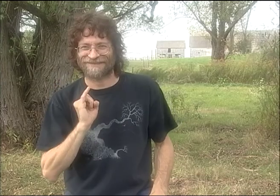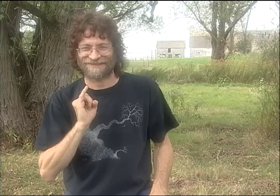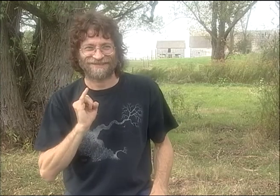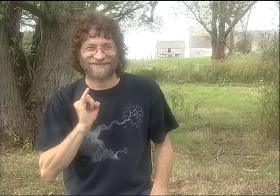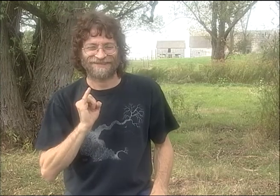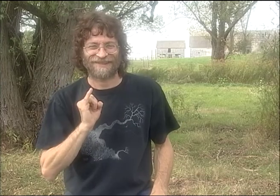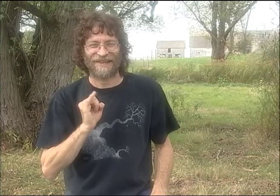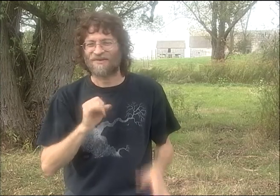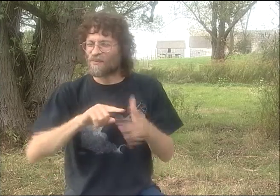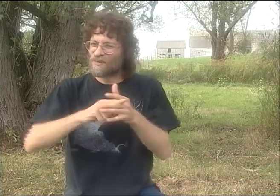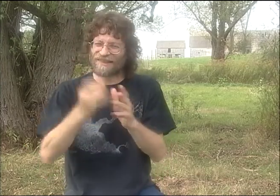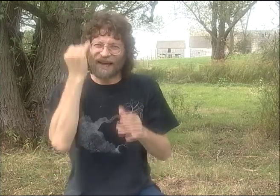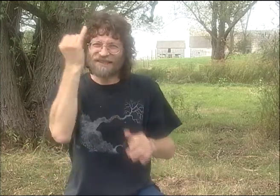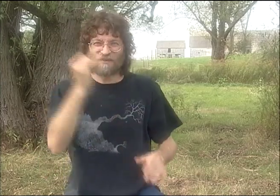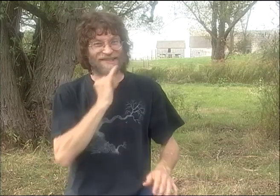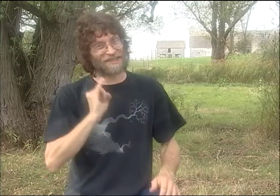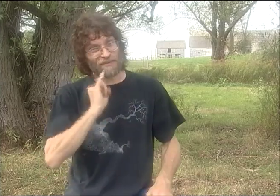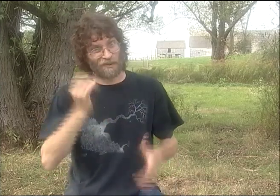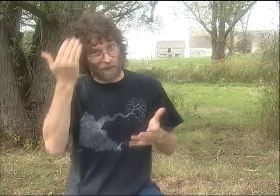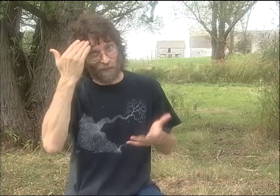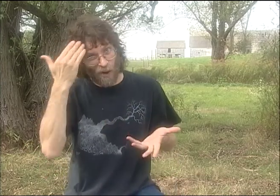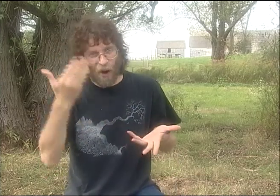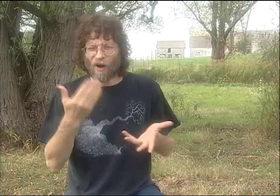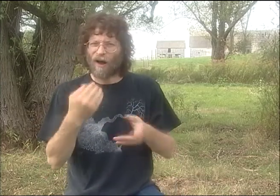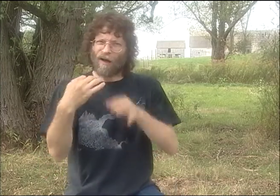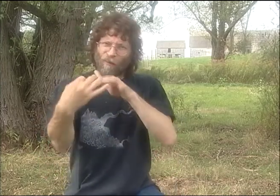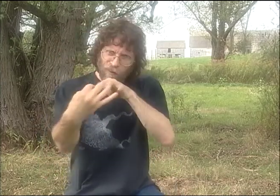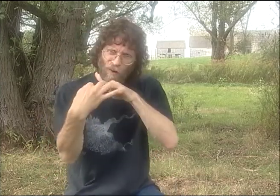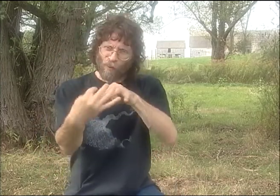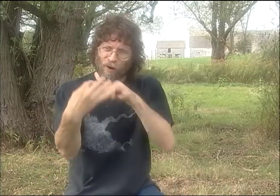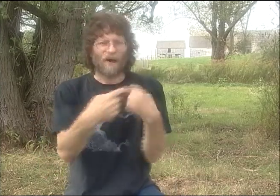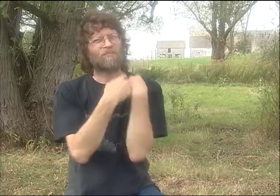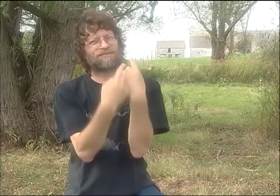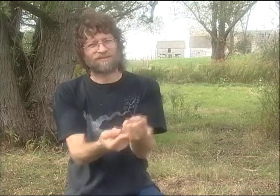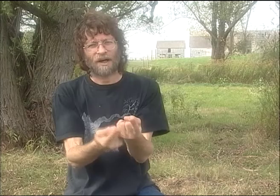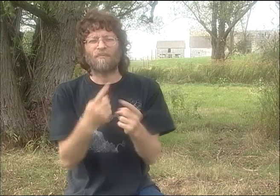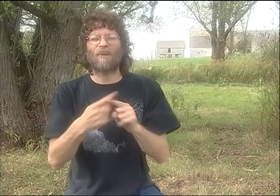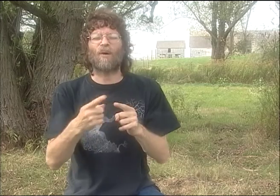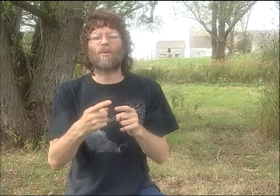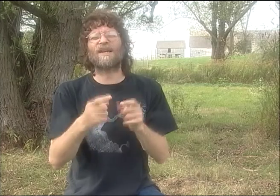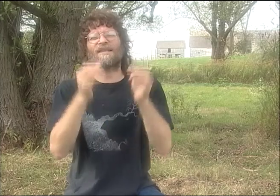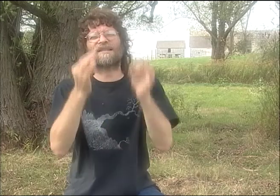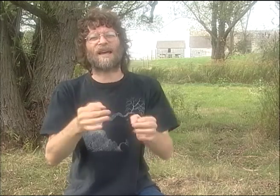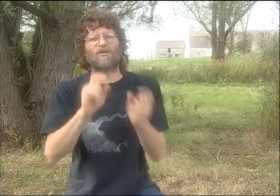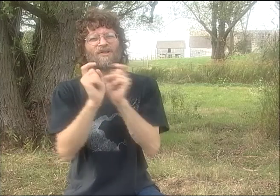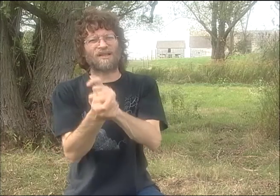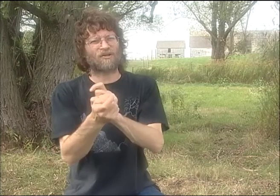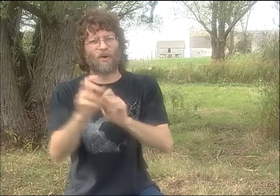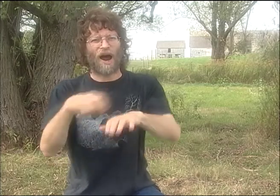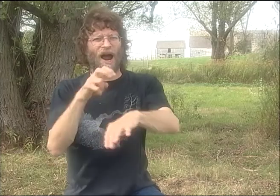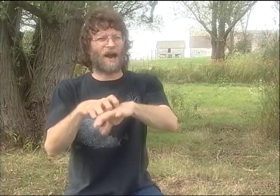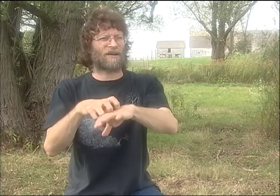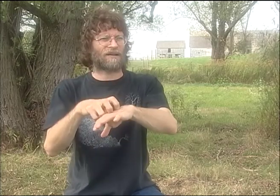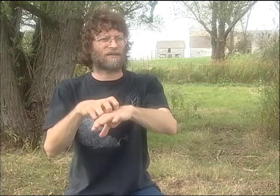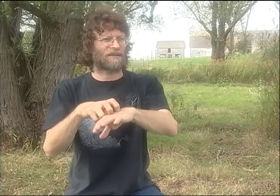THE PART ABOUT IRELAND SUBSTITUTED FOR ISRAEL. I THINK THAT THE ORIGINAL IDEA WAS ISRAEL.